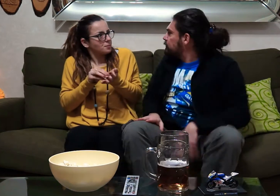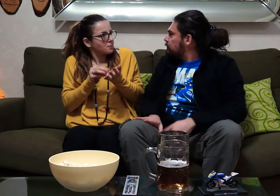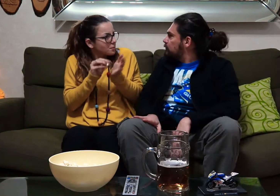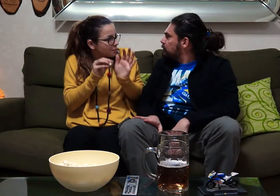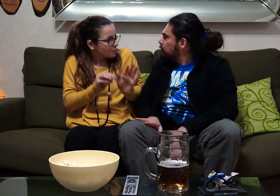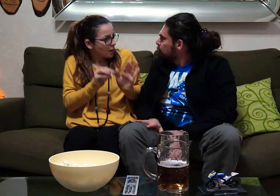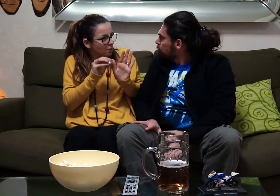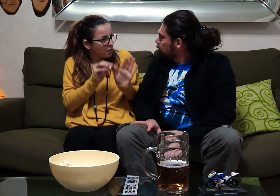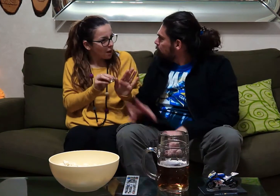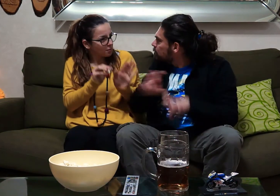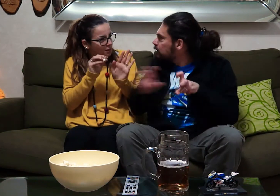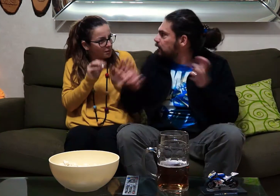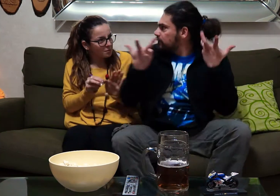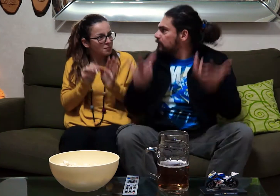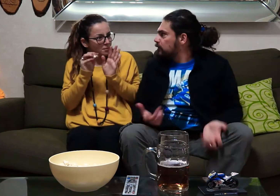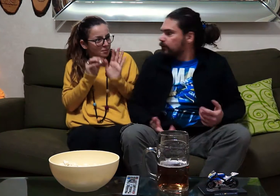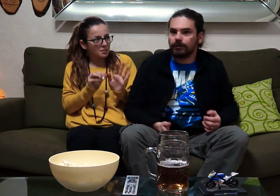calm down. it makes me nervous.